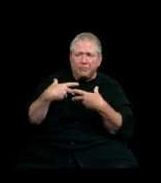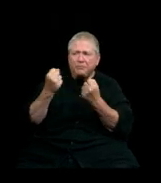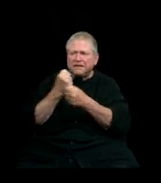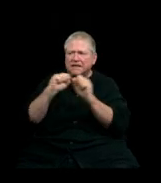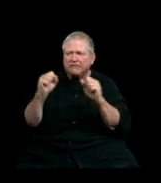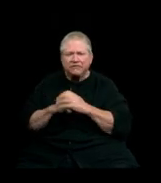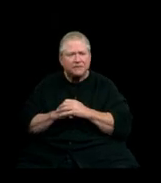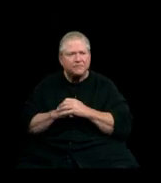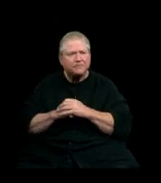Hello.